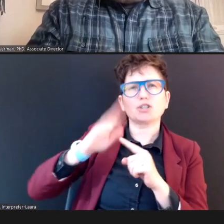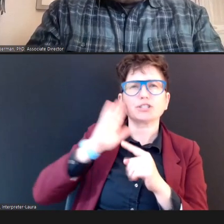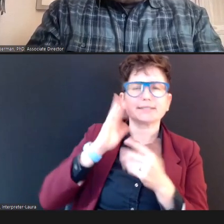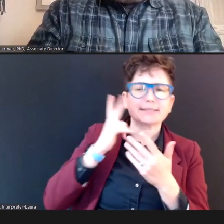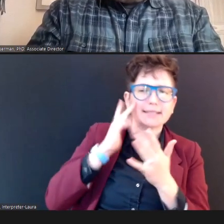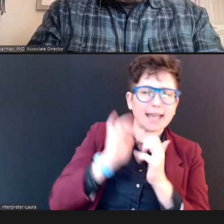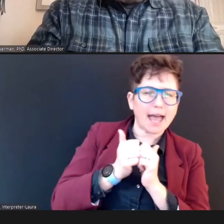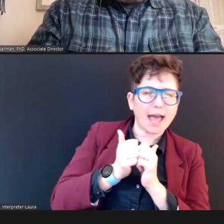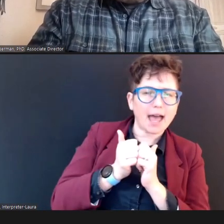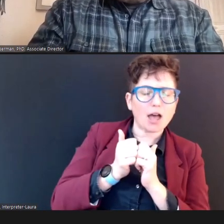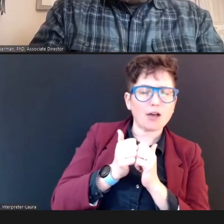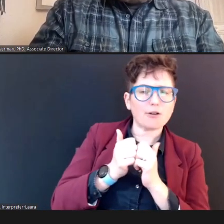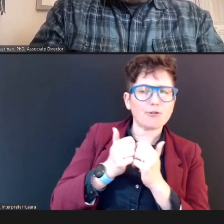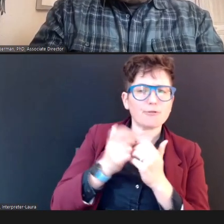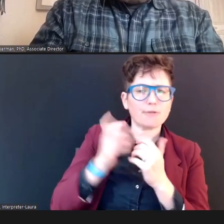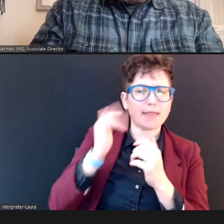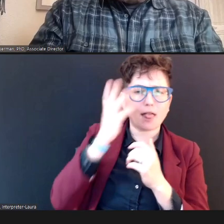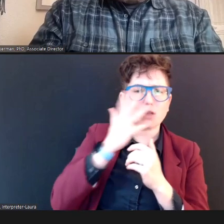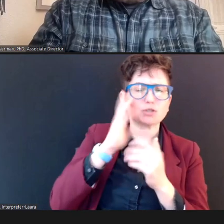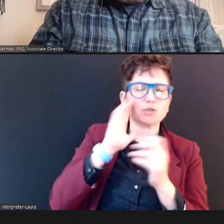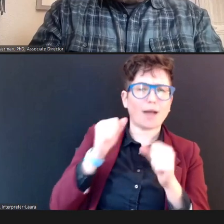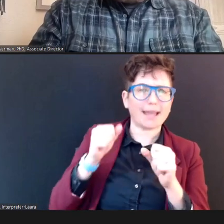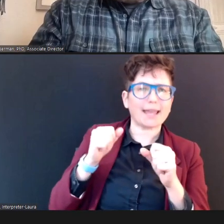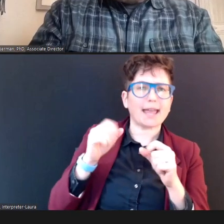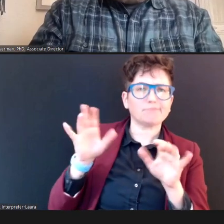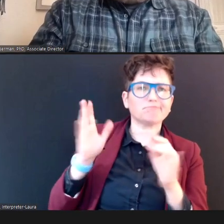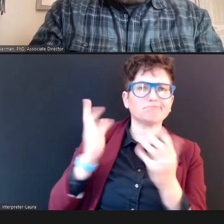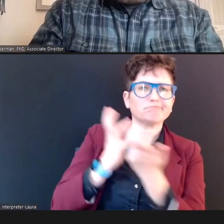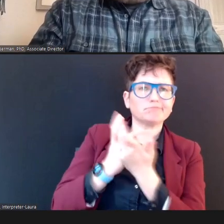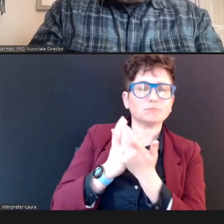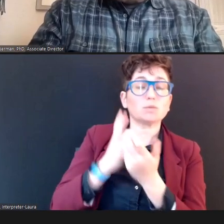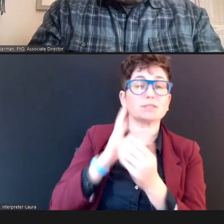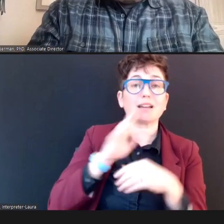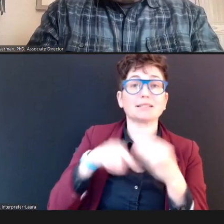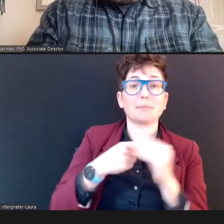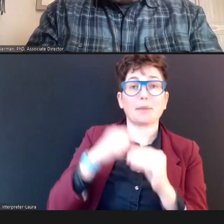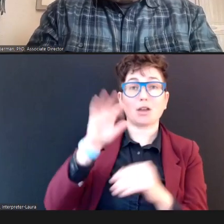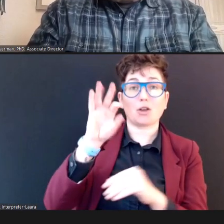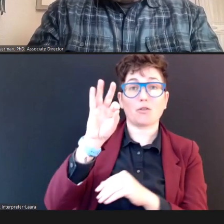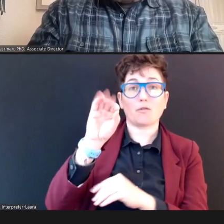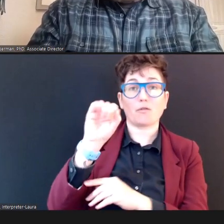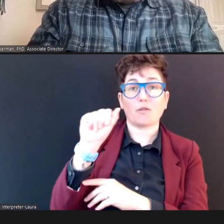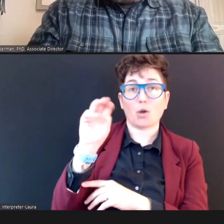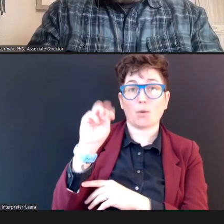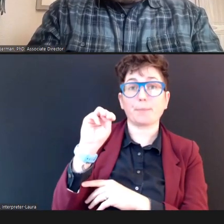Now, we talked about foam tips, The nice thing, with foam tips, is --